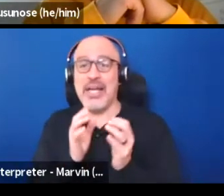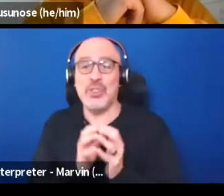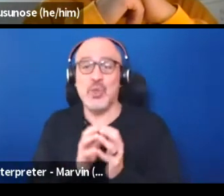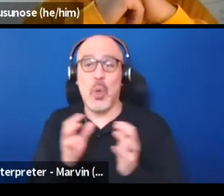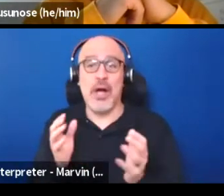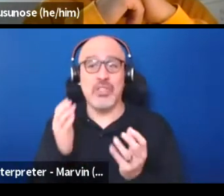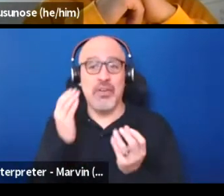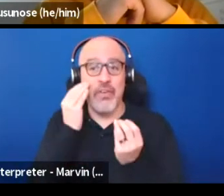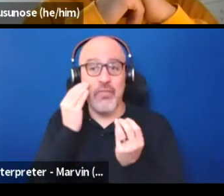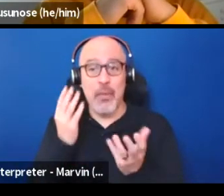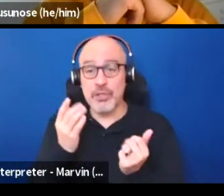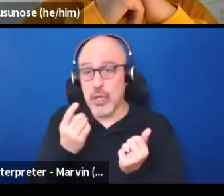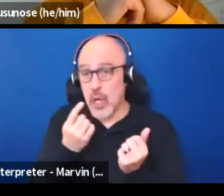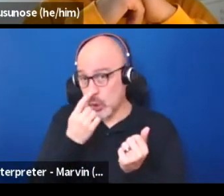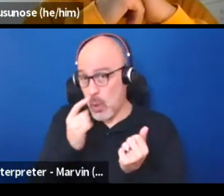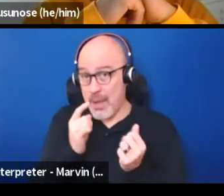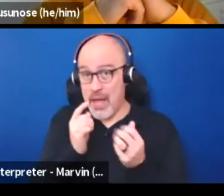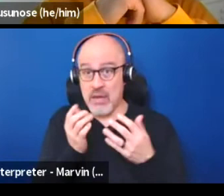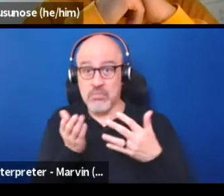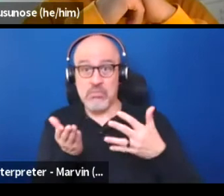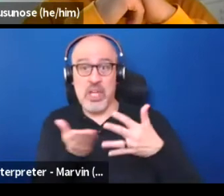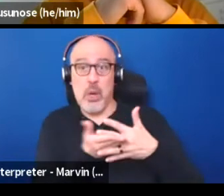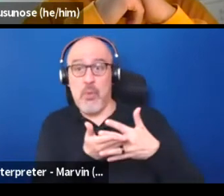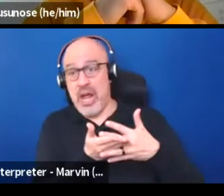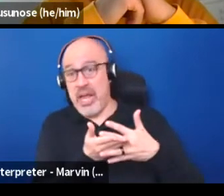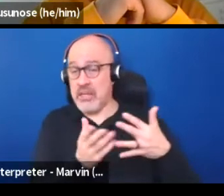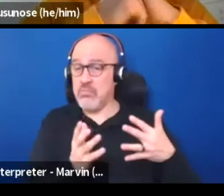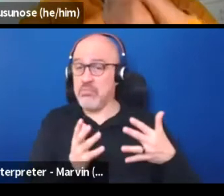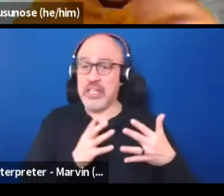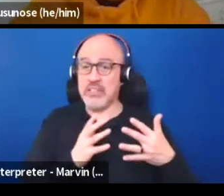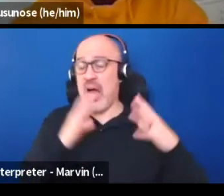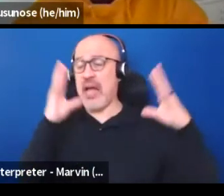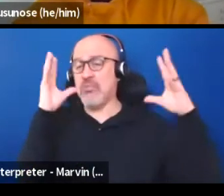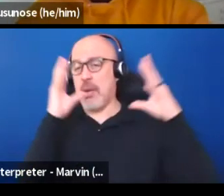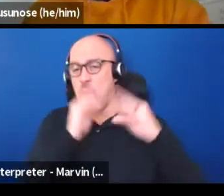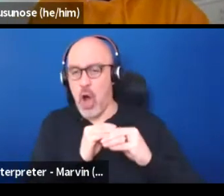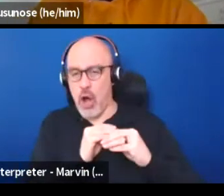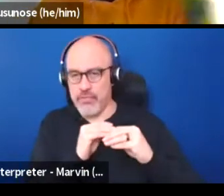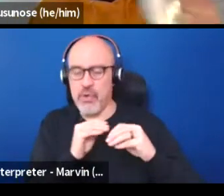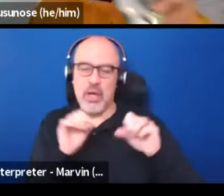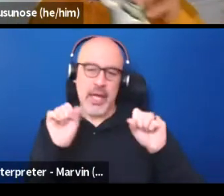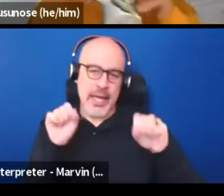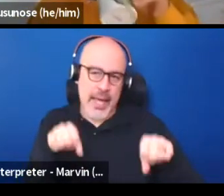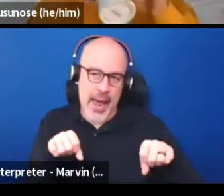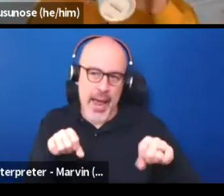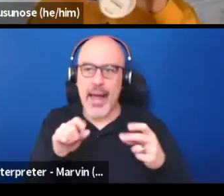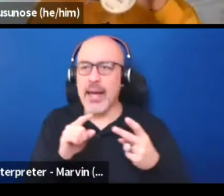If you'd like to take a break, you can feel free to turn off your camera. If you wanna become more of listeners